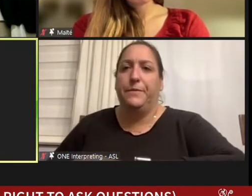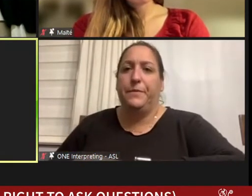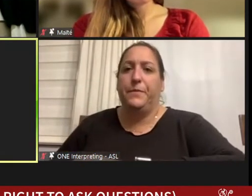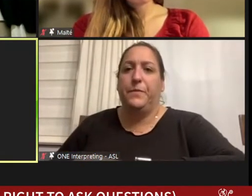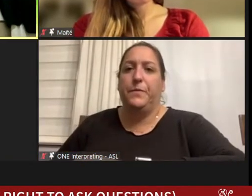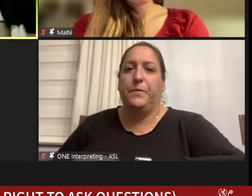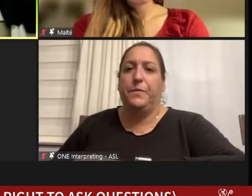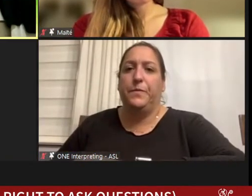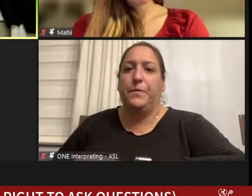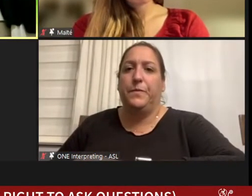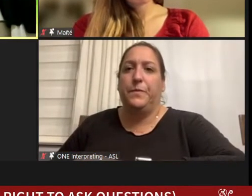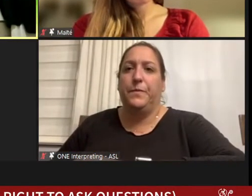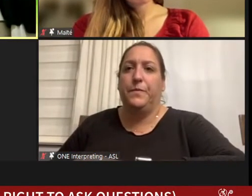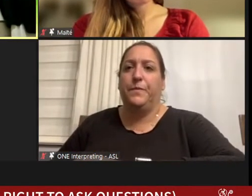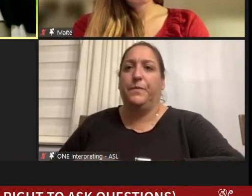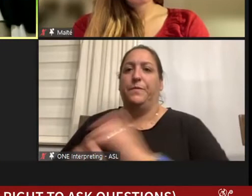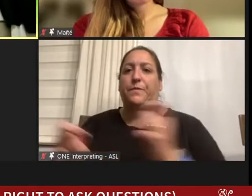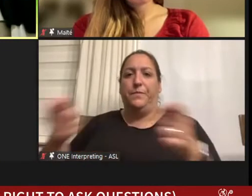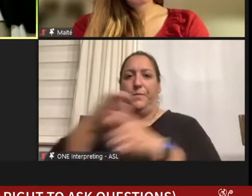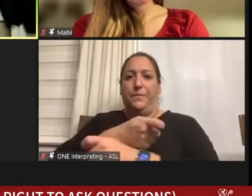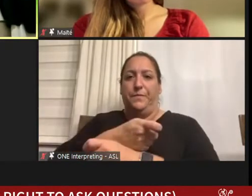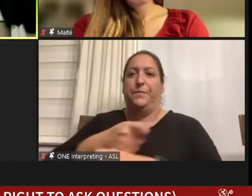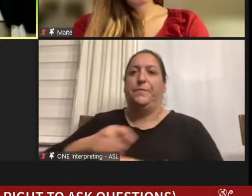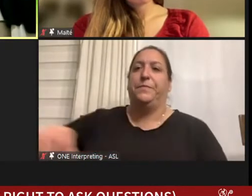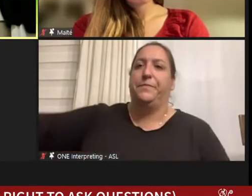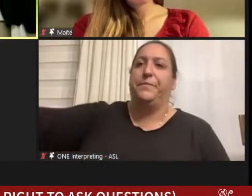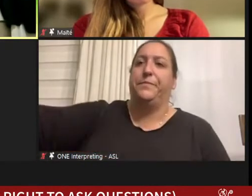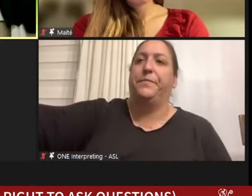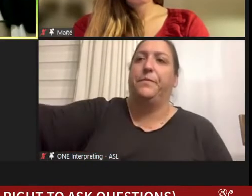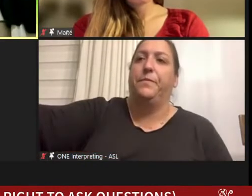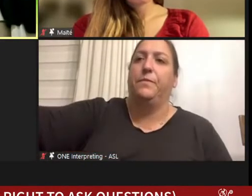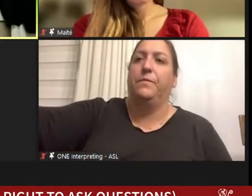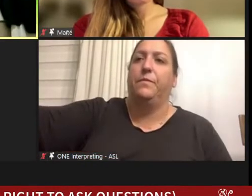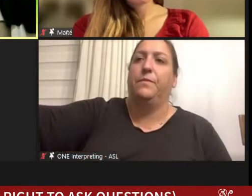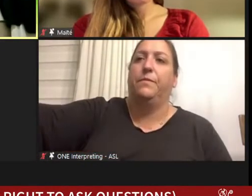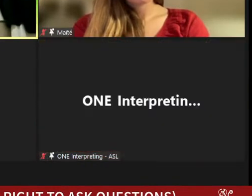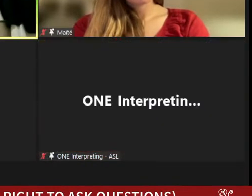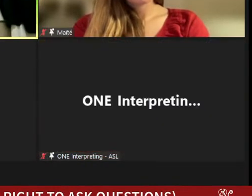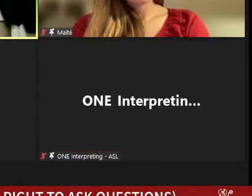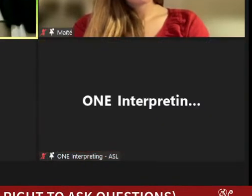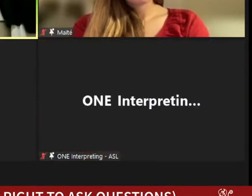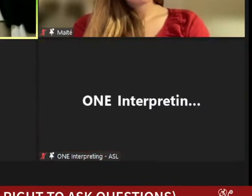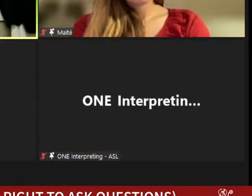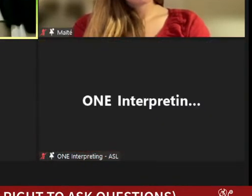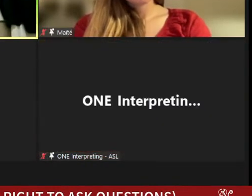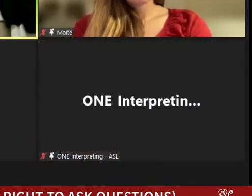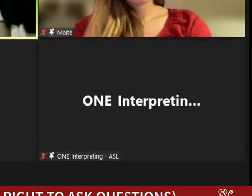We could talk all night long about disclosure. As we had before. And so,